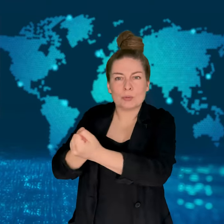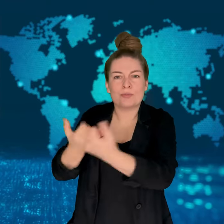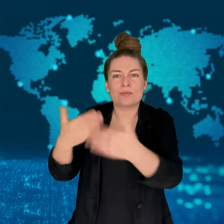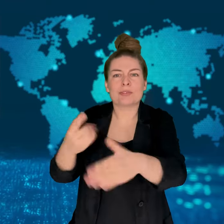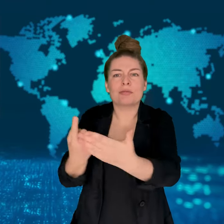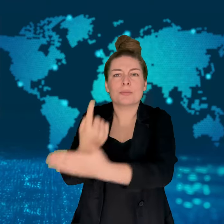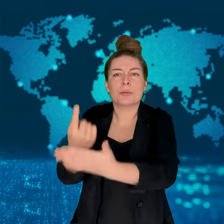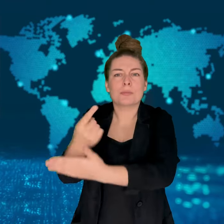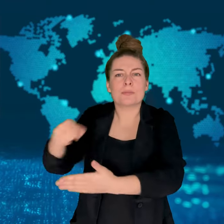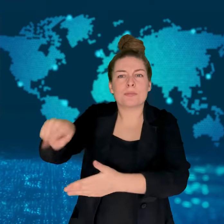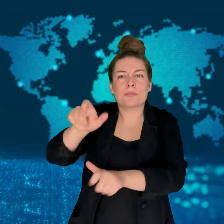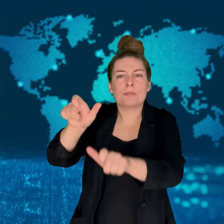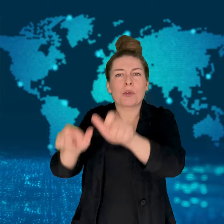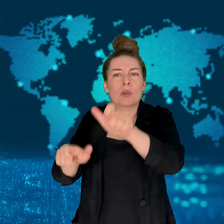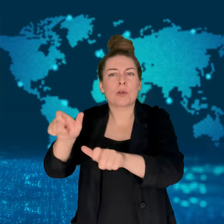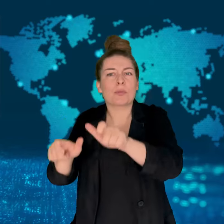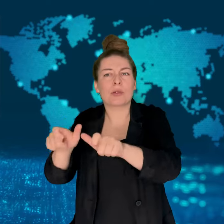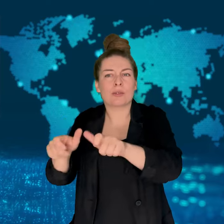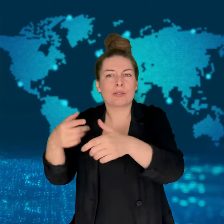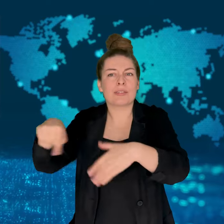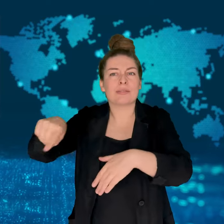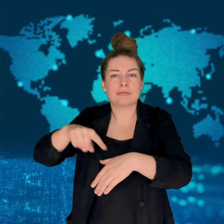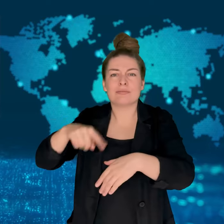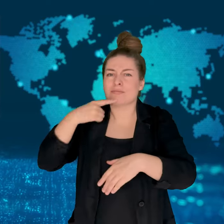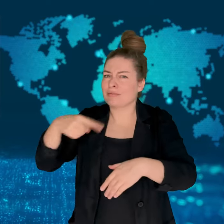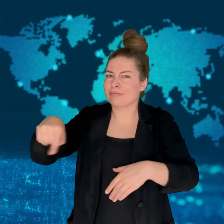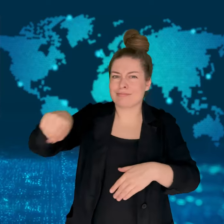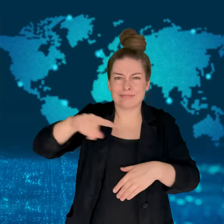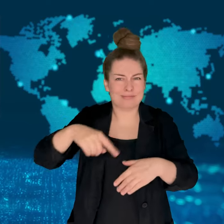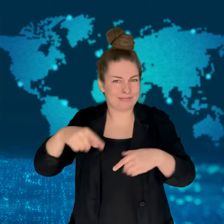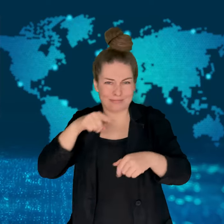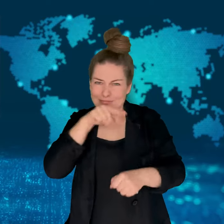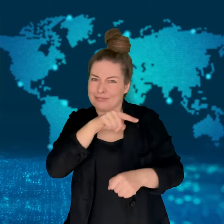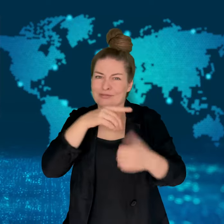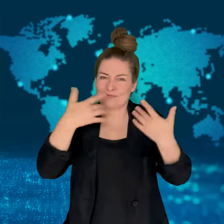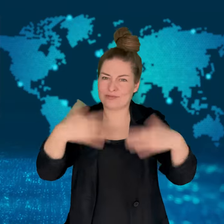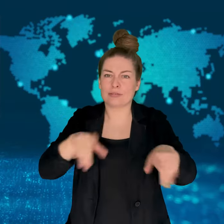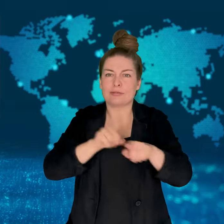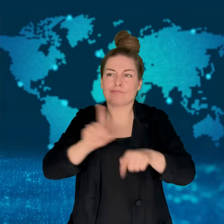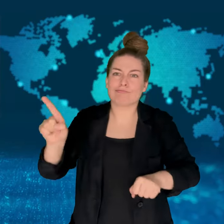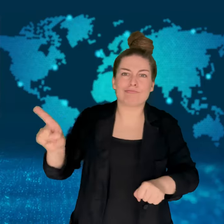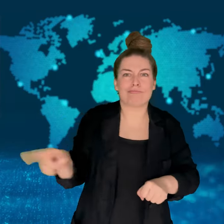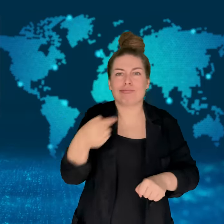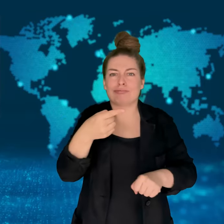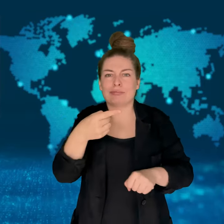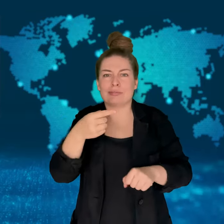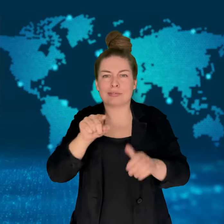The Association for Justice and Reconciliation (AJR) is representing the victims.